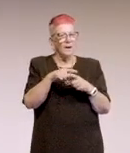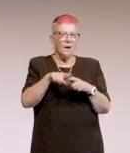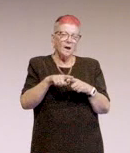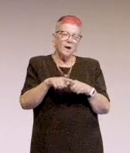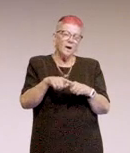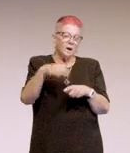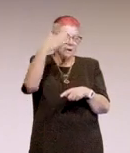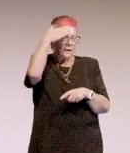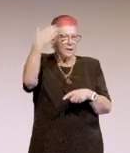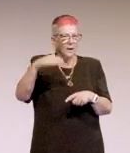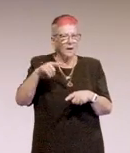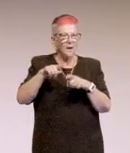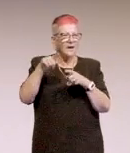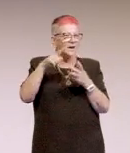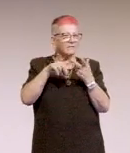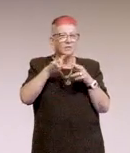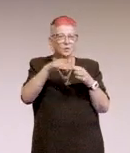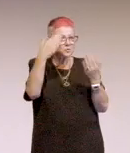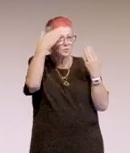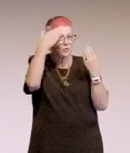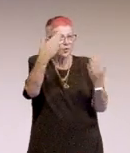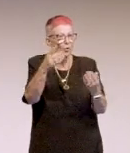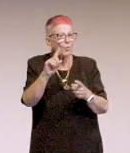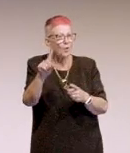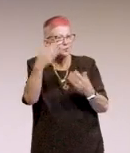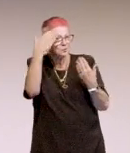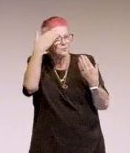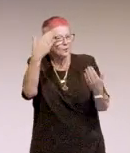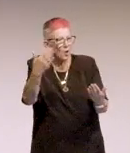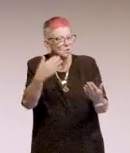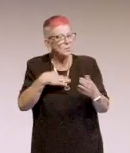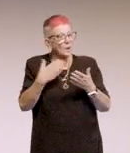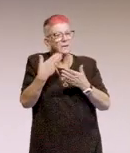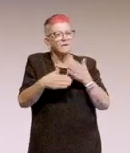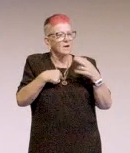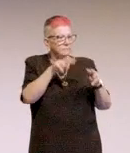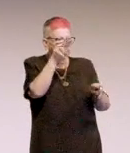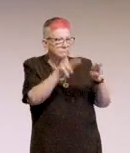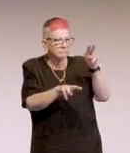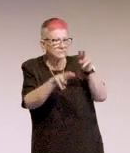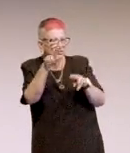"You do not know what you do not know." Right? So I never judge somebody for not understanding something